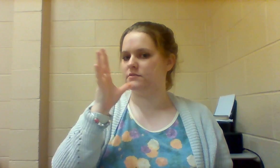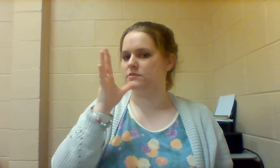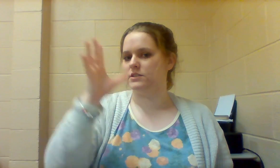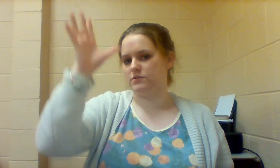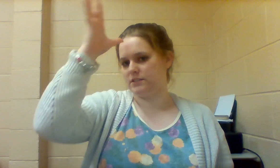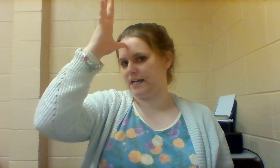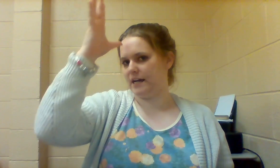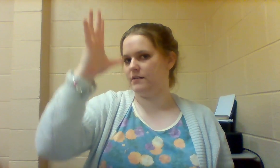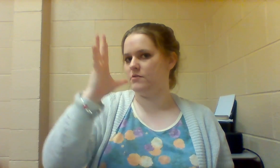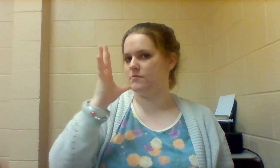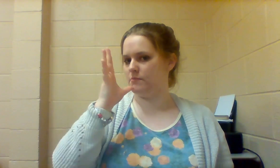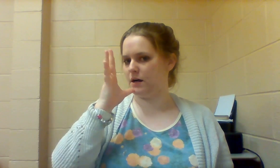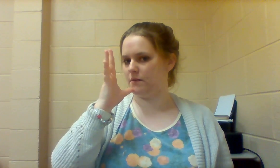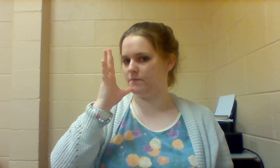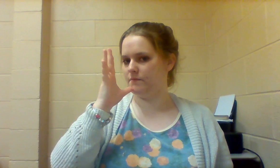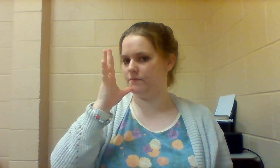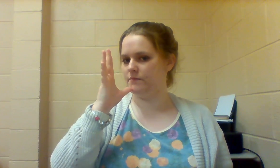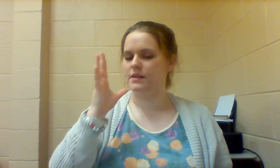So DAD MOM